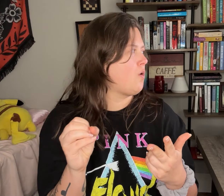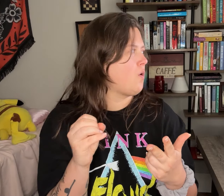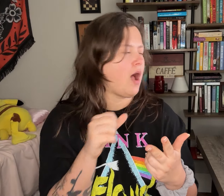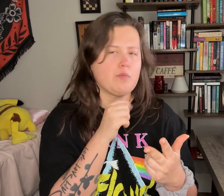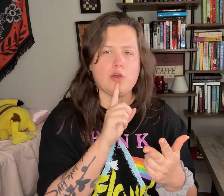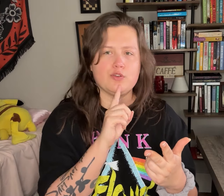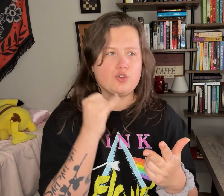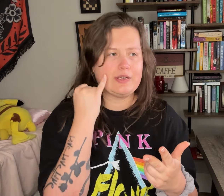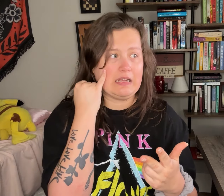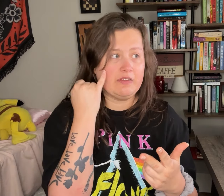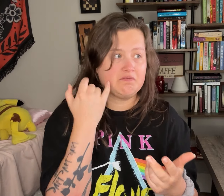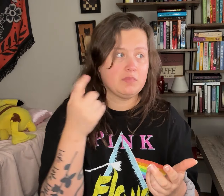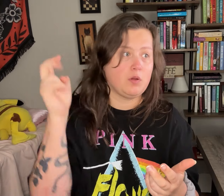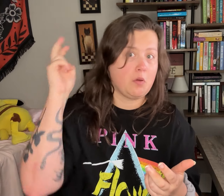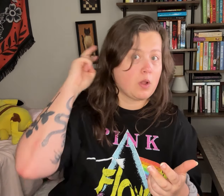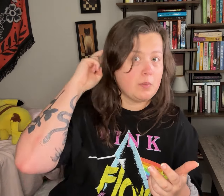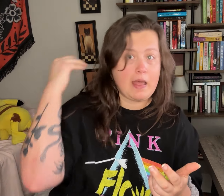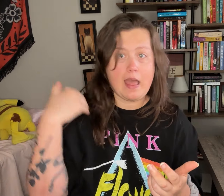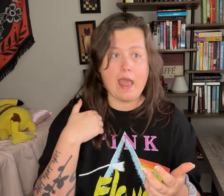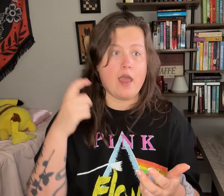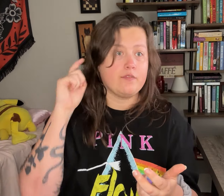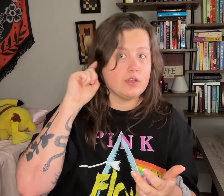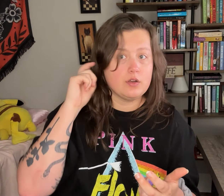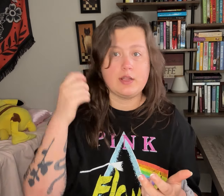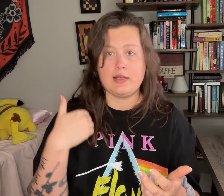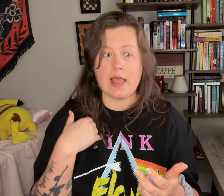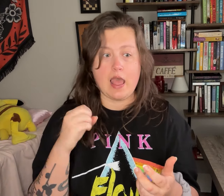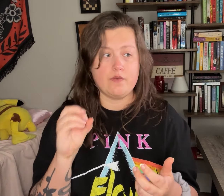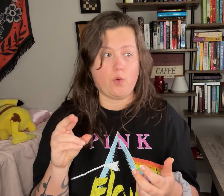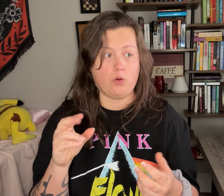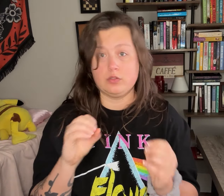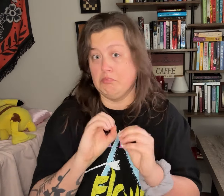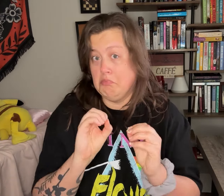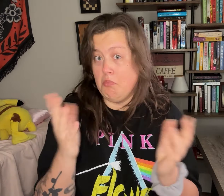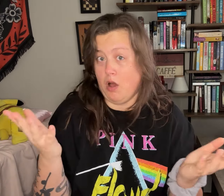So I'm not sure if he has a cochlear implant, hearing aids, or nothing.